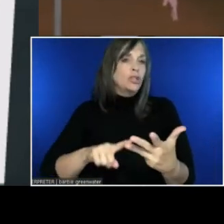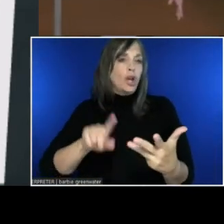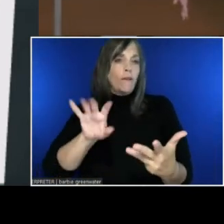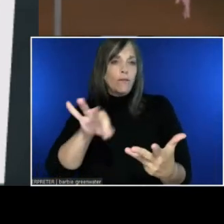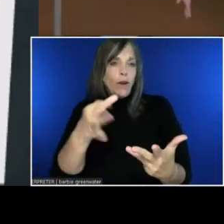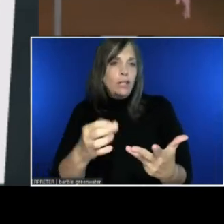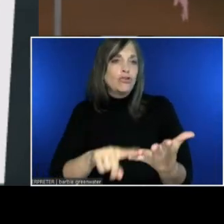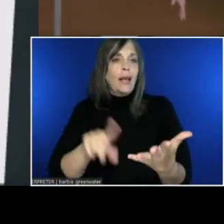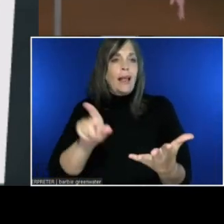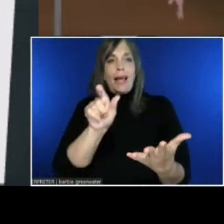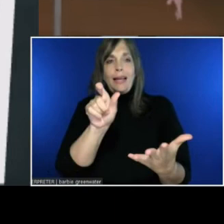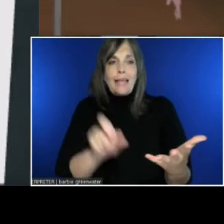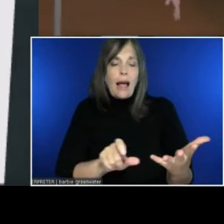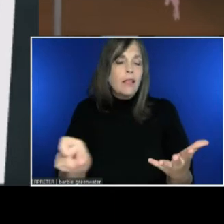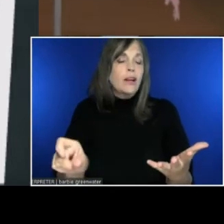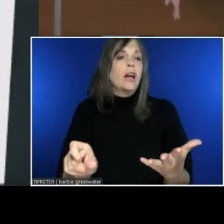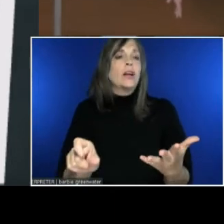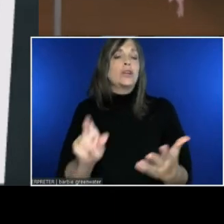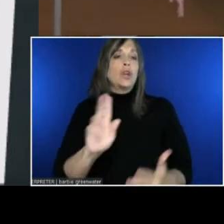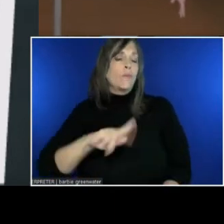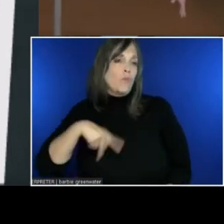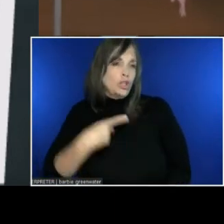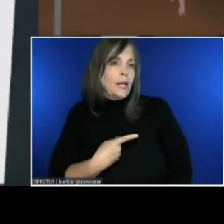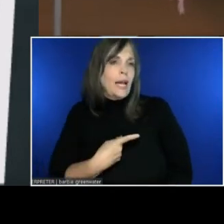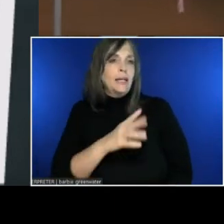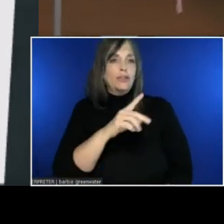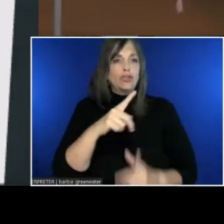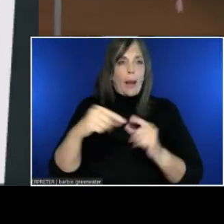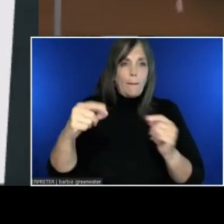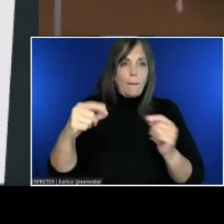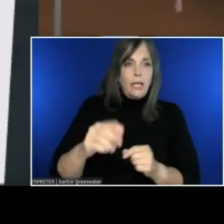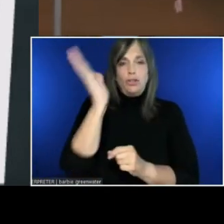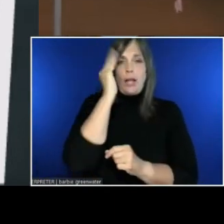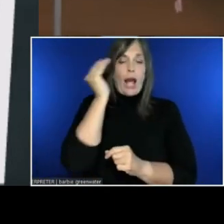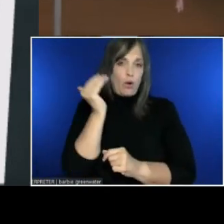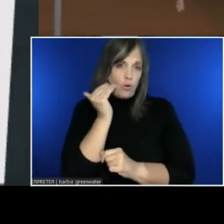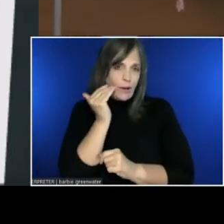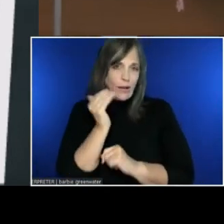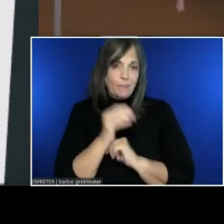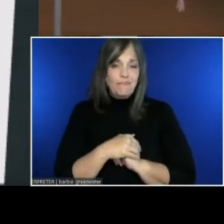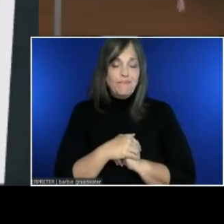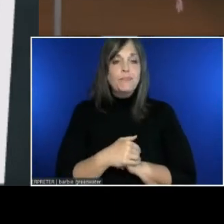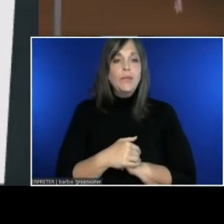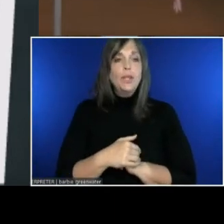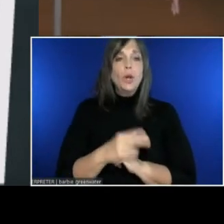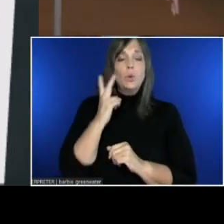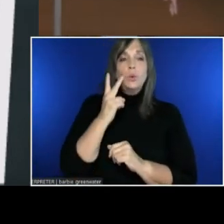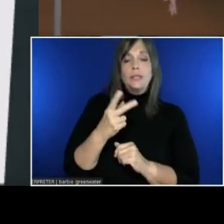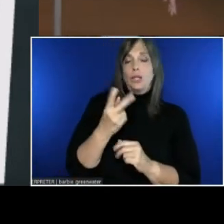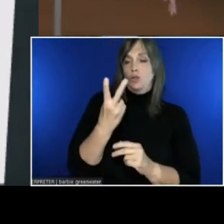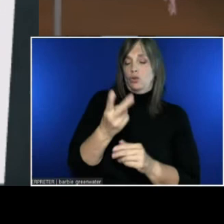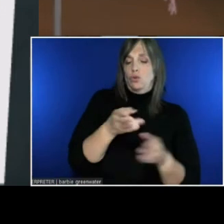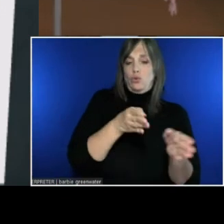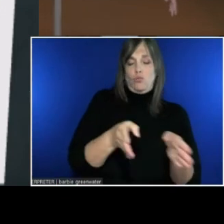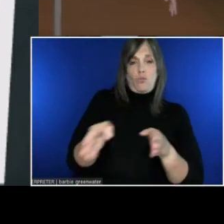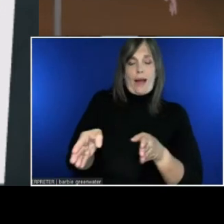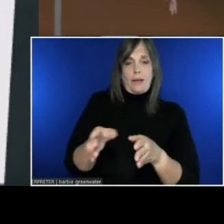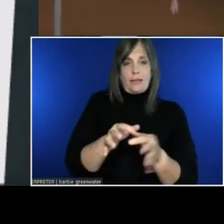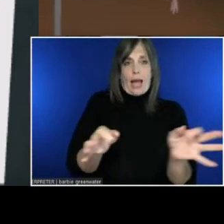We present captions in two different ways. There's the presenter captions, that you're looking at right now. Those can be viewed from afar.